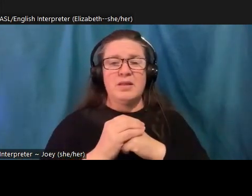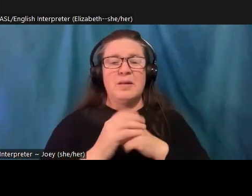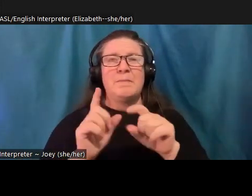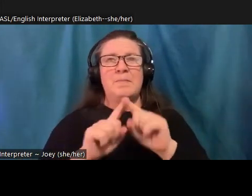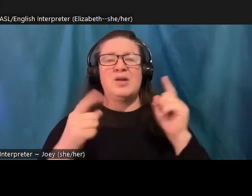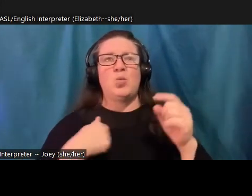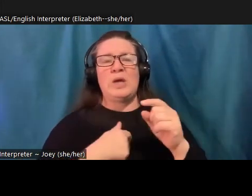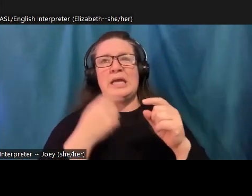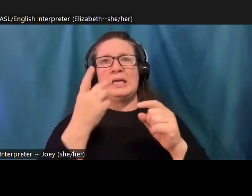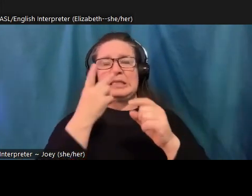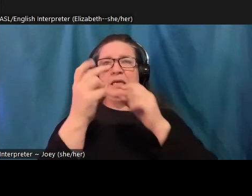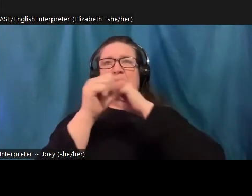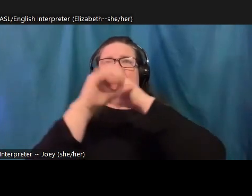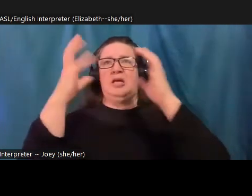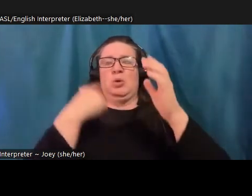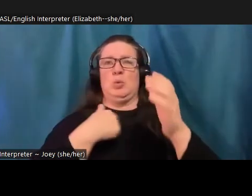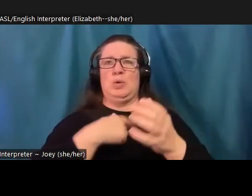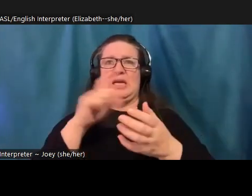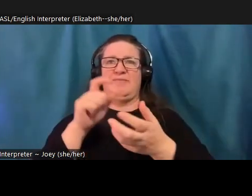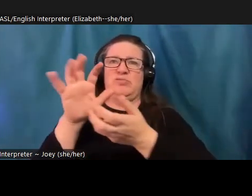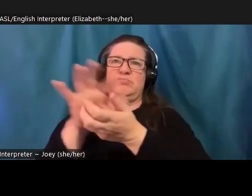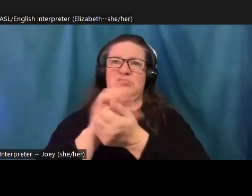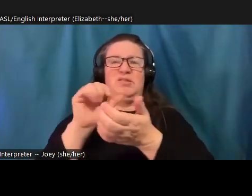system that's like this planet wide problem. It's, it's almost